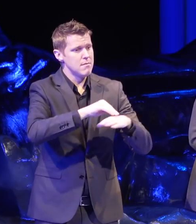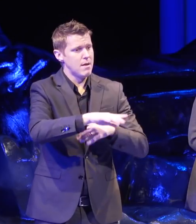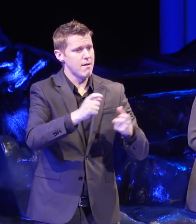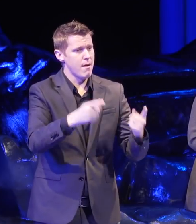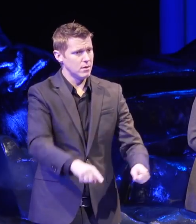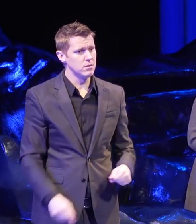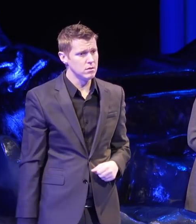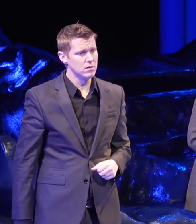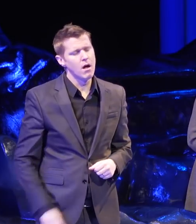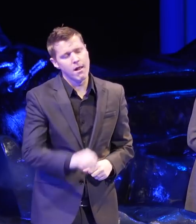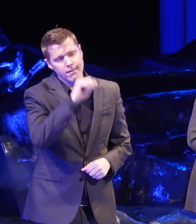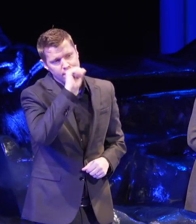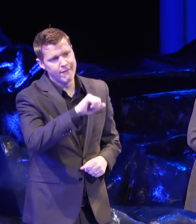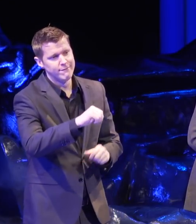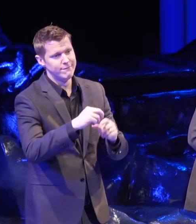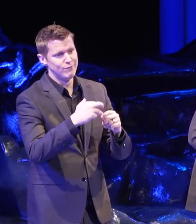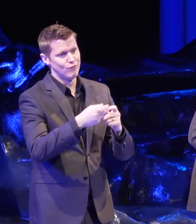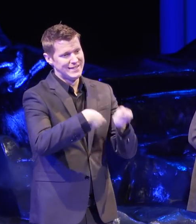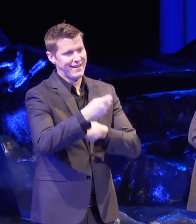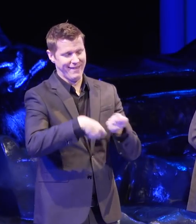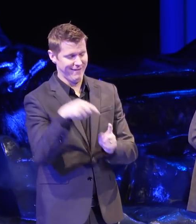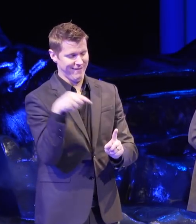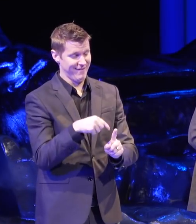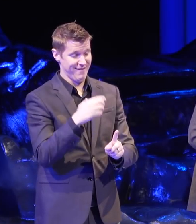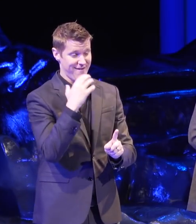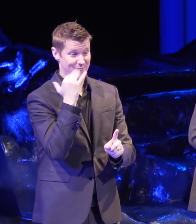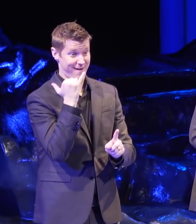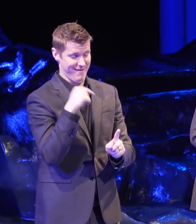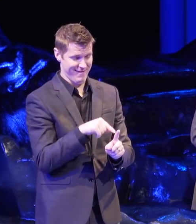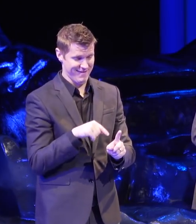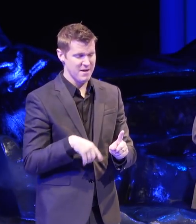And I love recycling as an example of how change is powered by people because a lot of the people